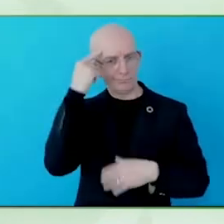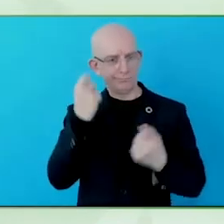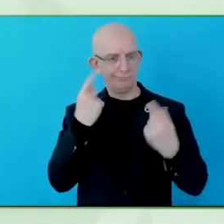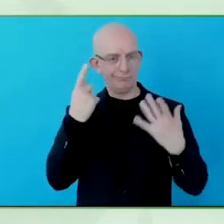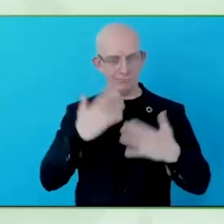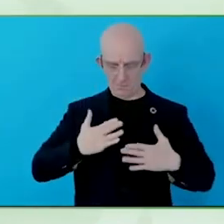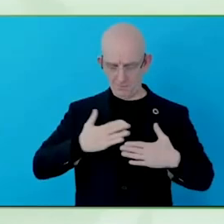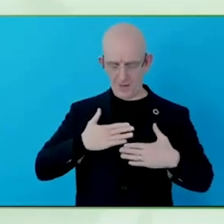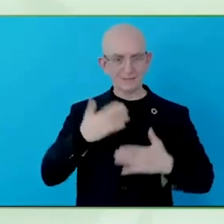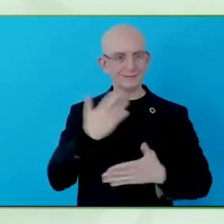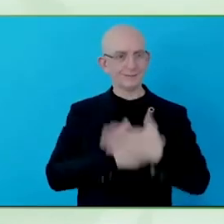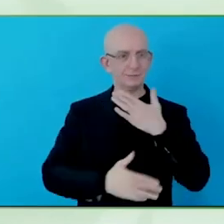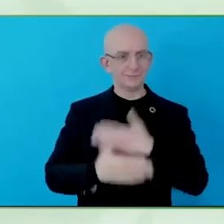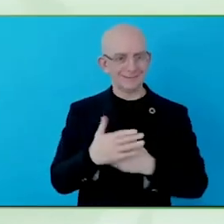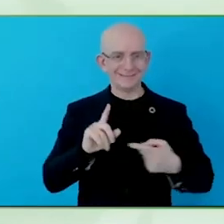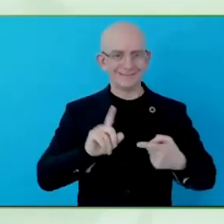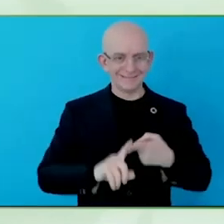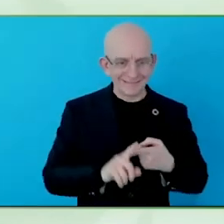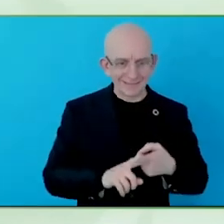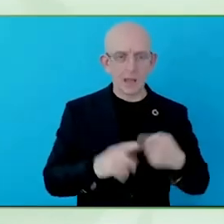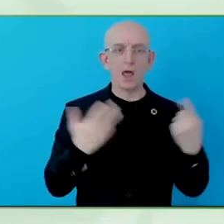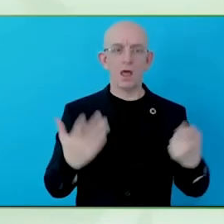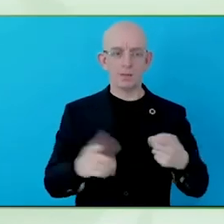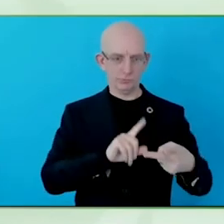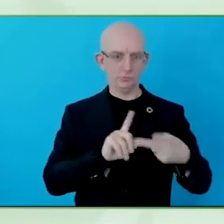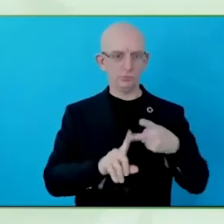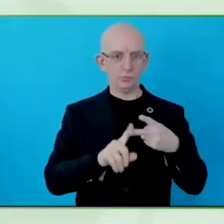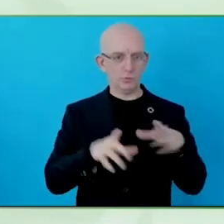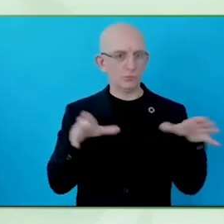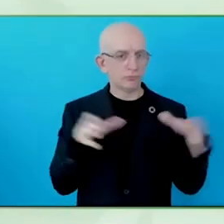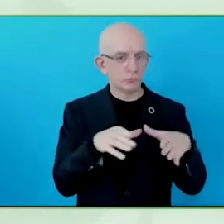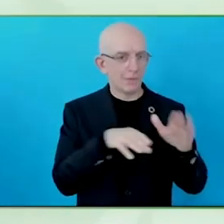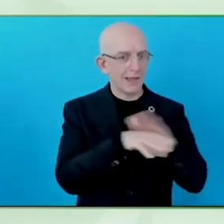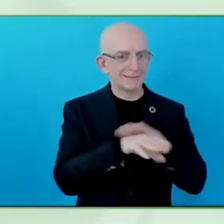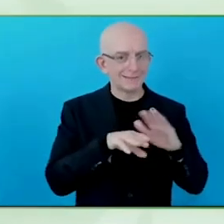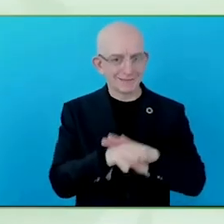Which happens actually to work out to be the core of what the